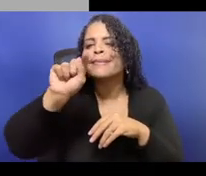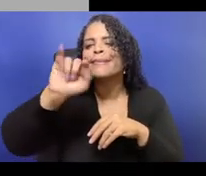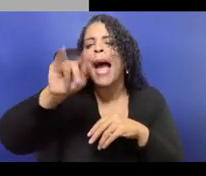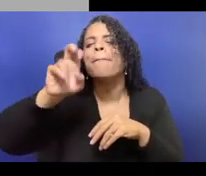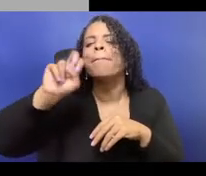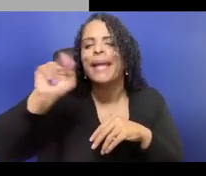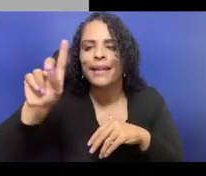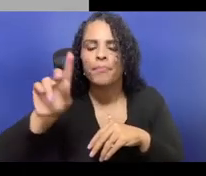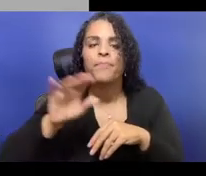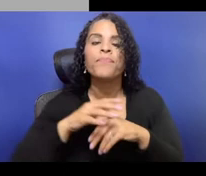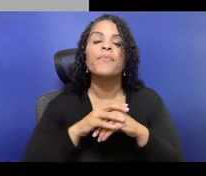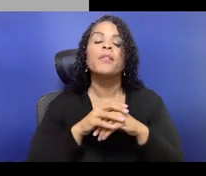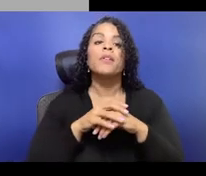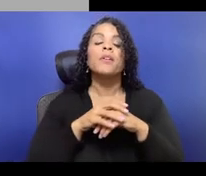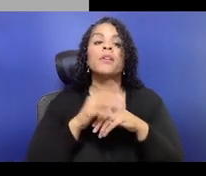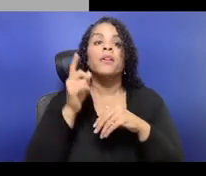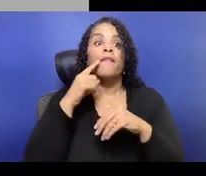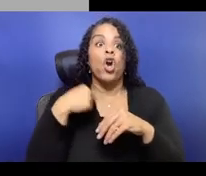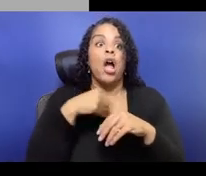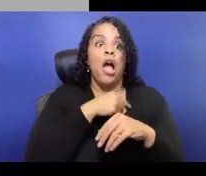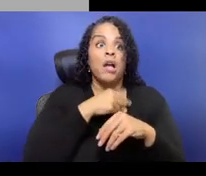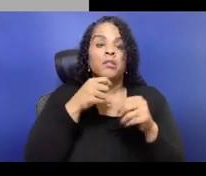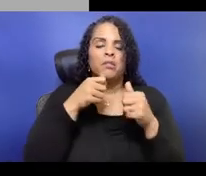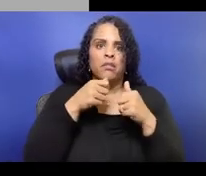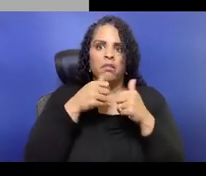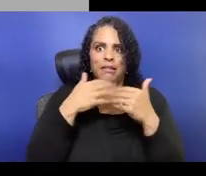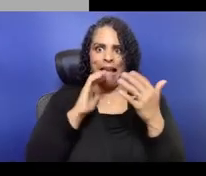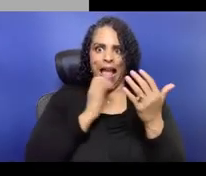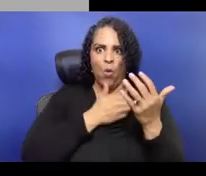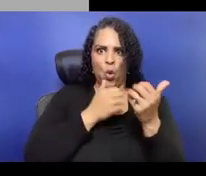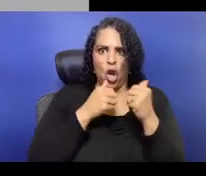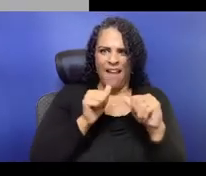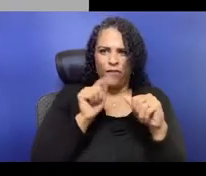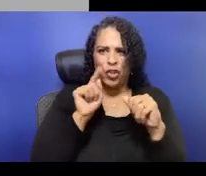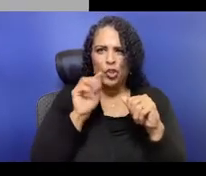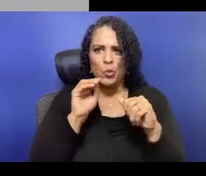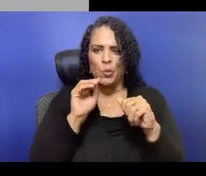In terms of, I'm sorry, what was the other part of your question? I kind of lost it.